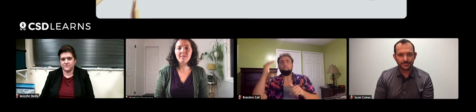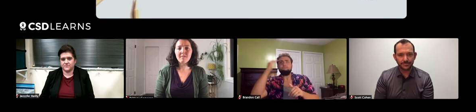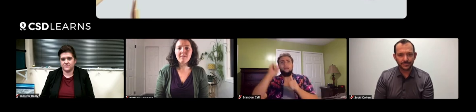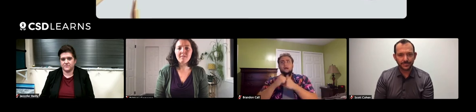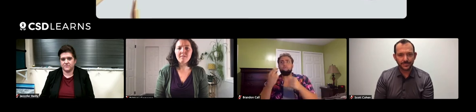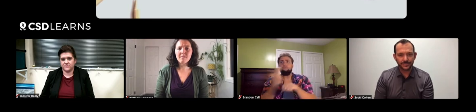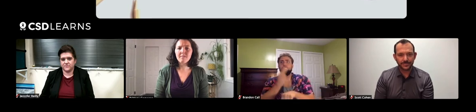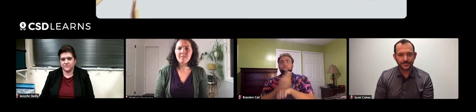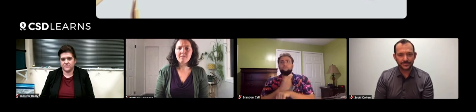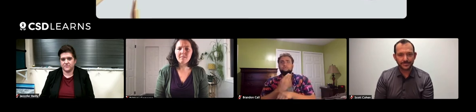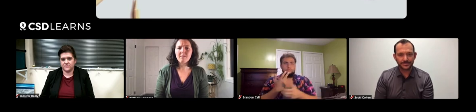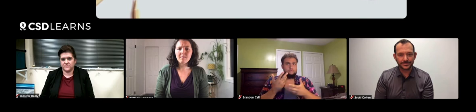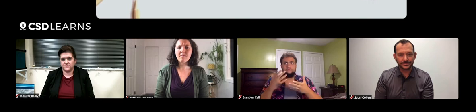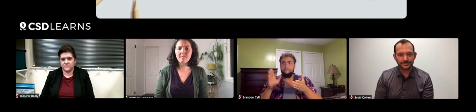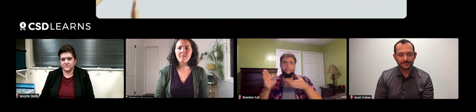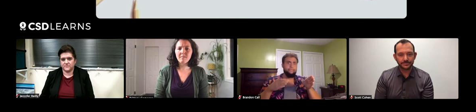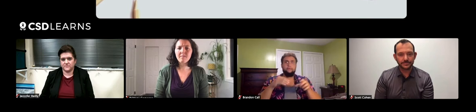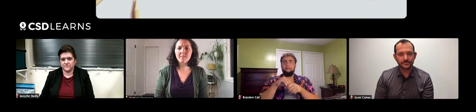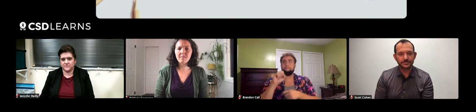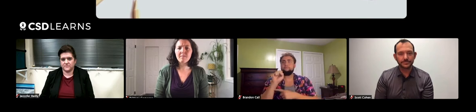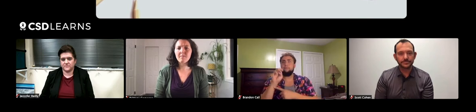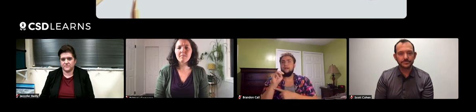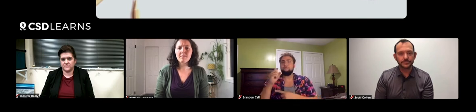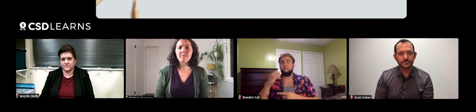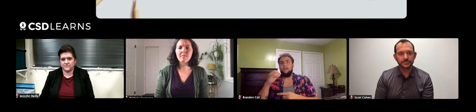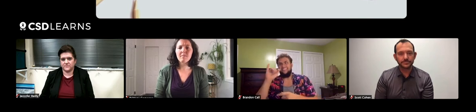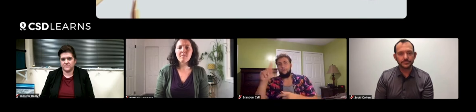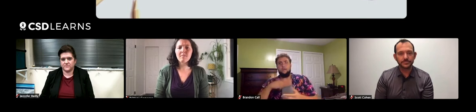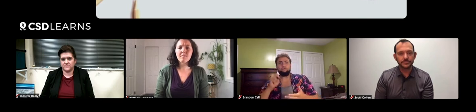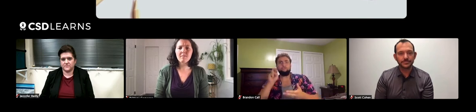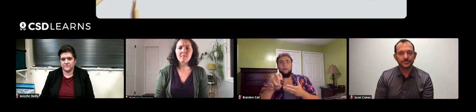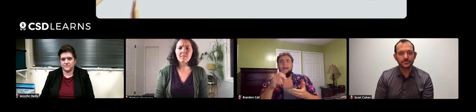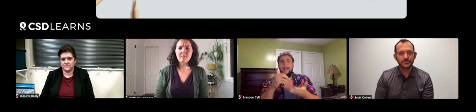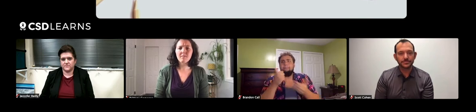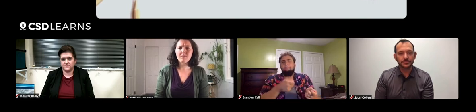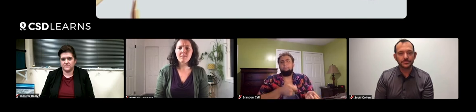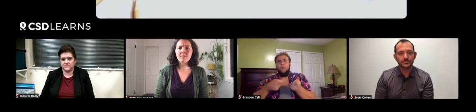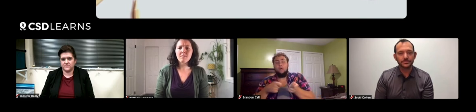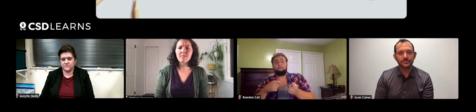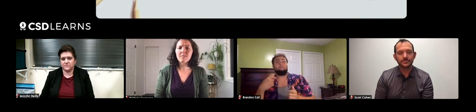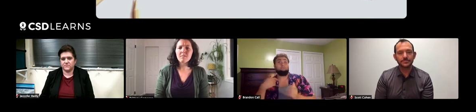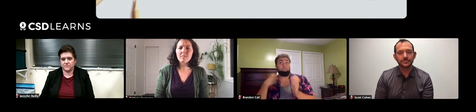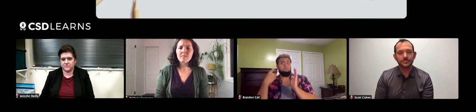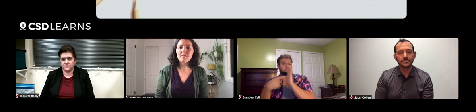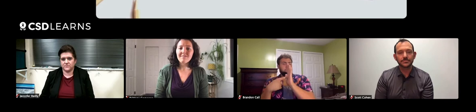but people are unsure of how to use them, so they just focus on social media. That's where we can jump in and help change things.